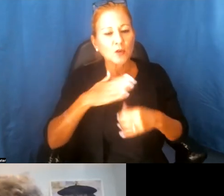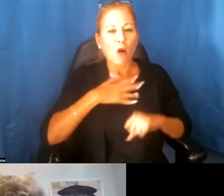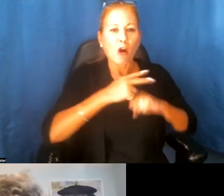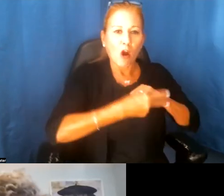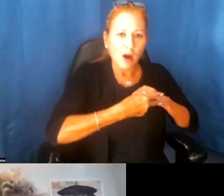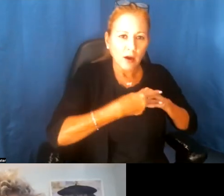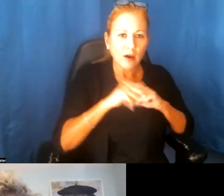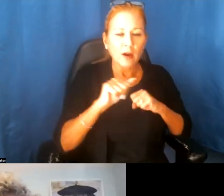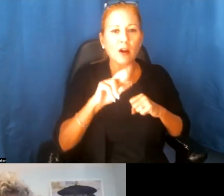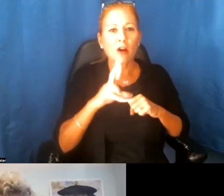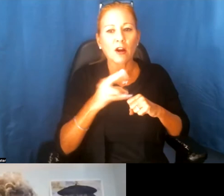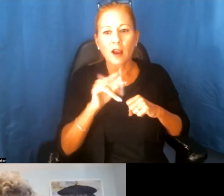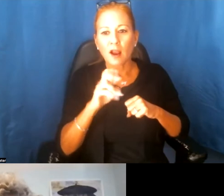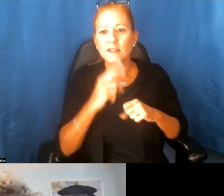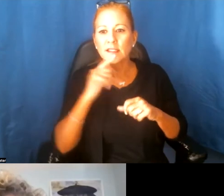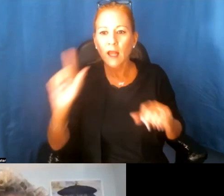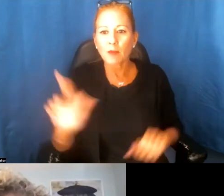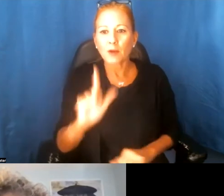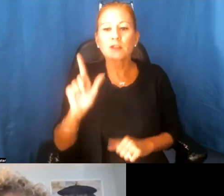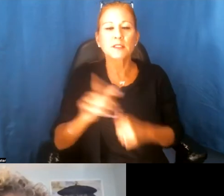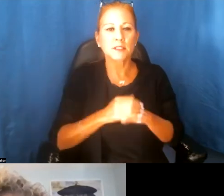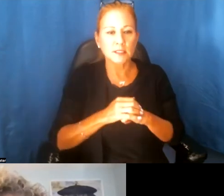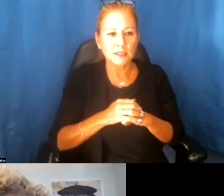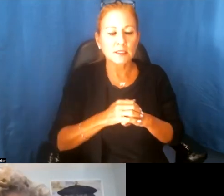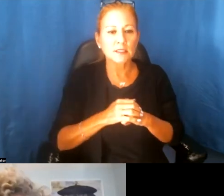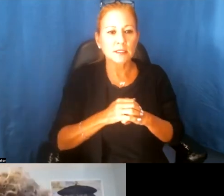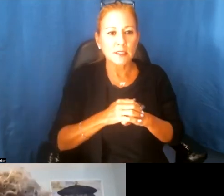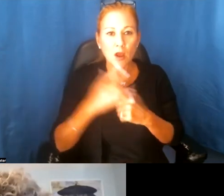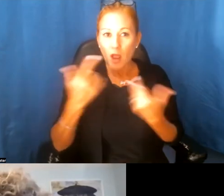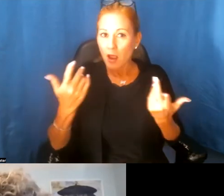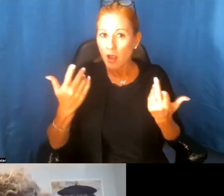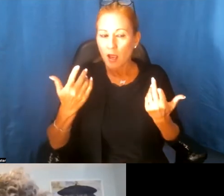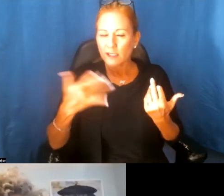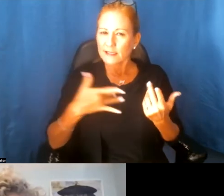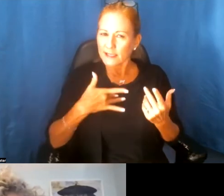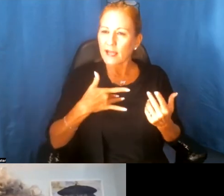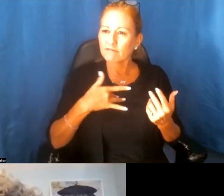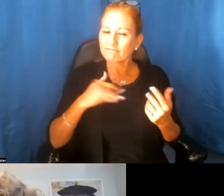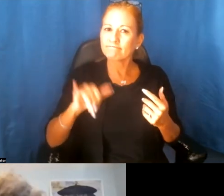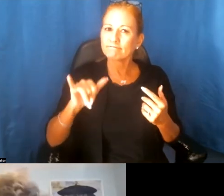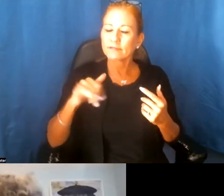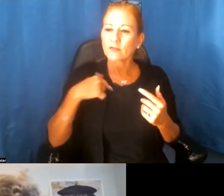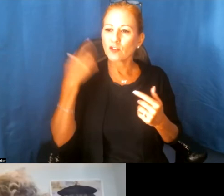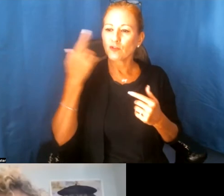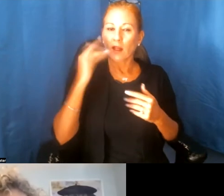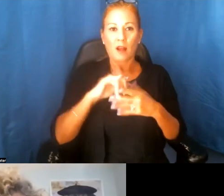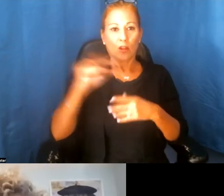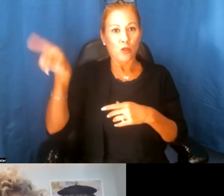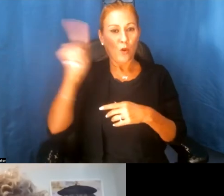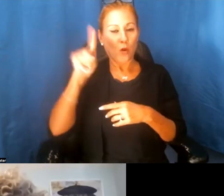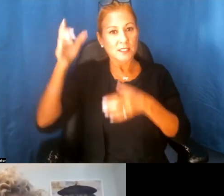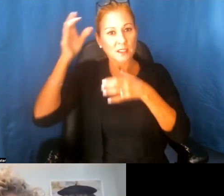our libraries. It has always struck me, though, that the scholars who come into our museums,